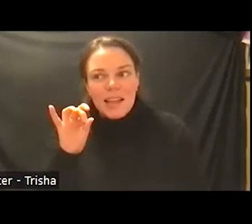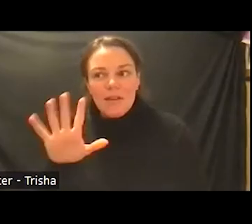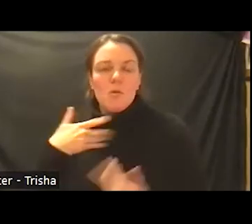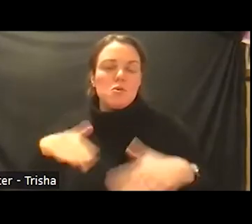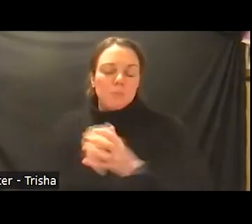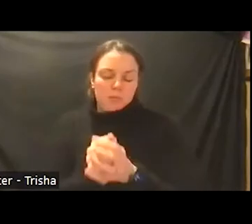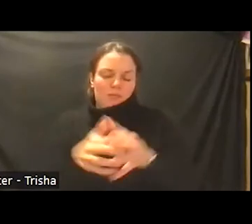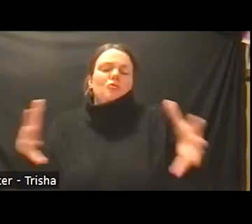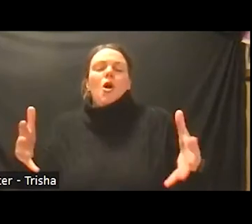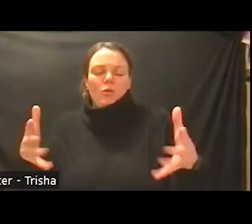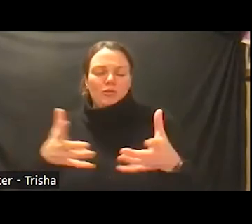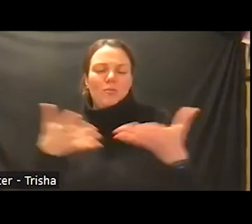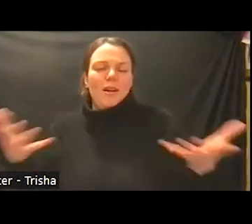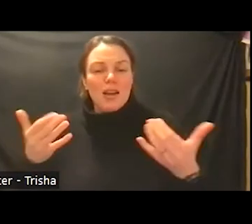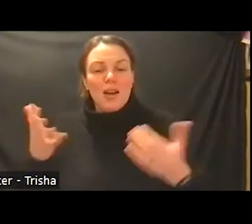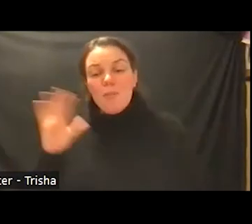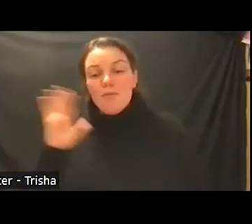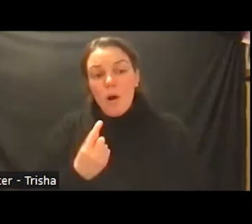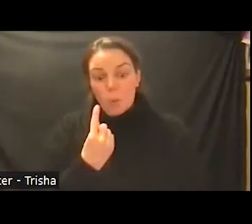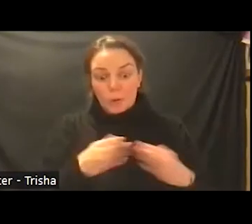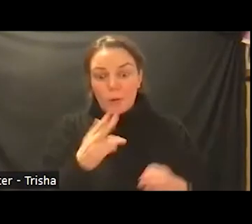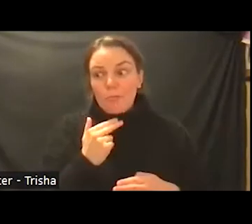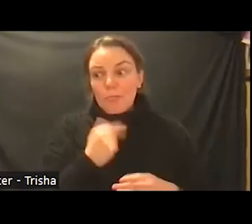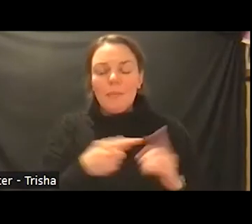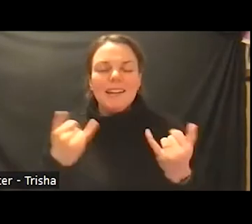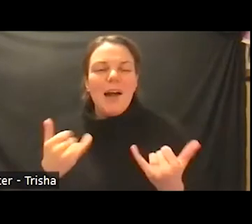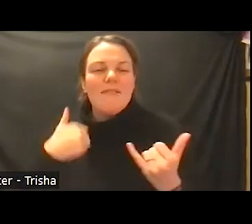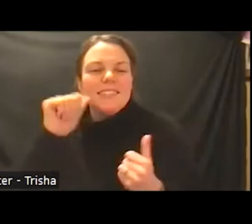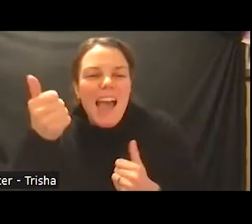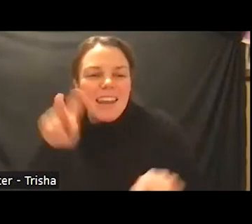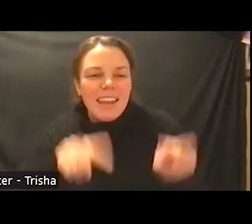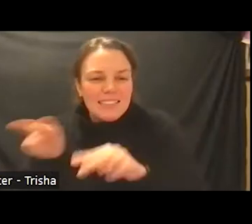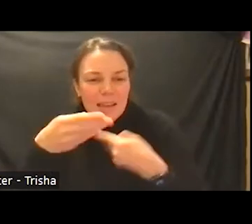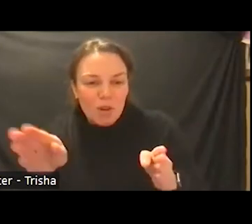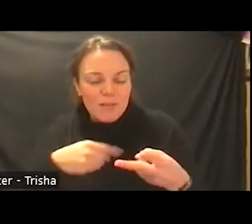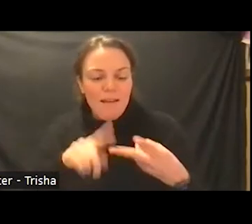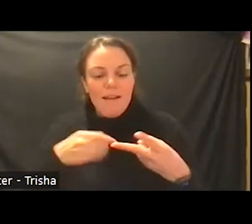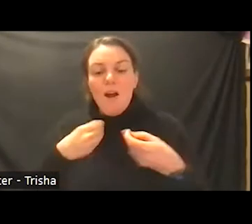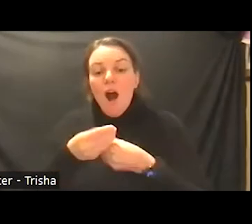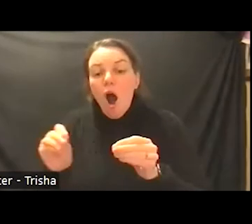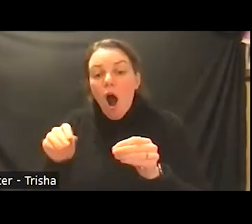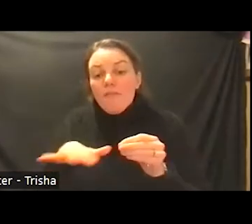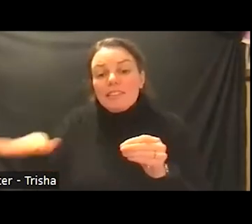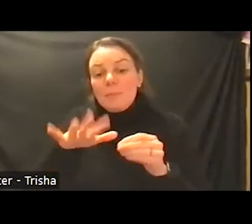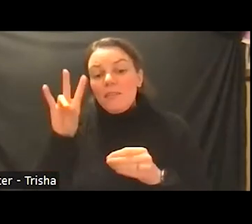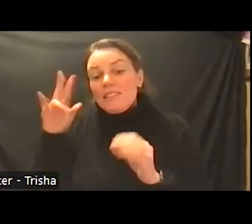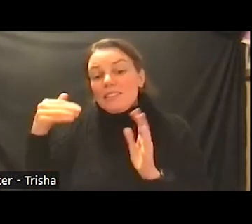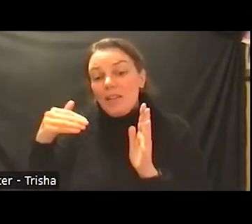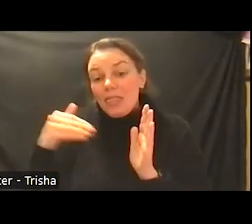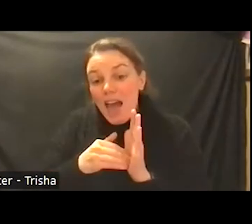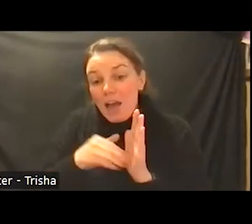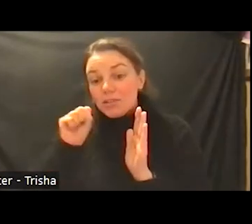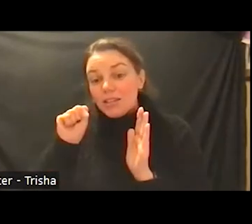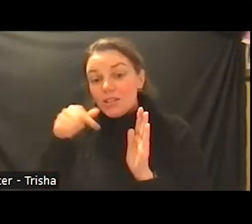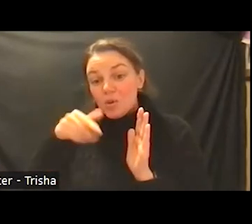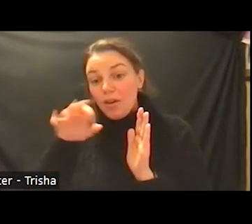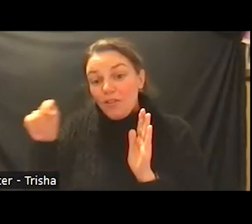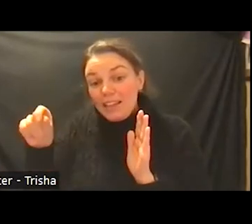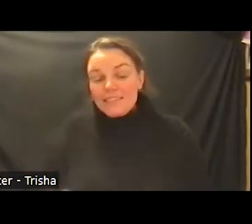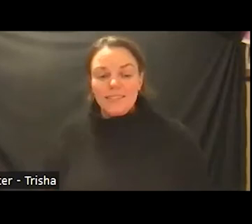now we have 10 exam rooms we have an office space of 7 000 square feet we have about 14 employees